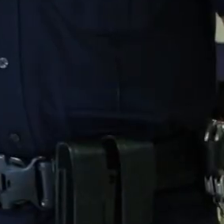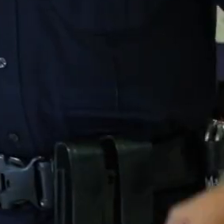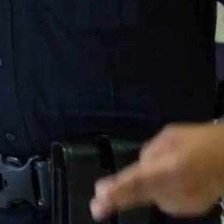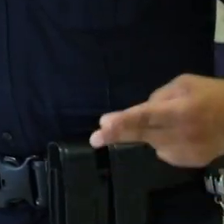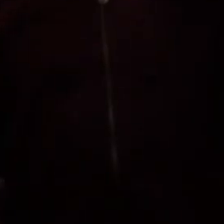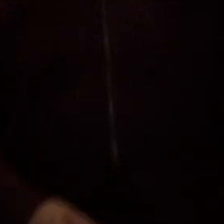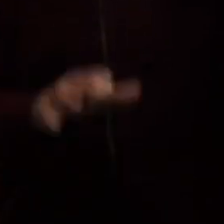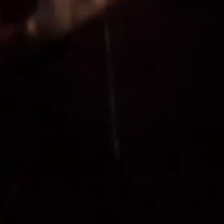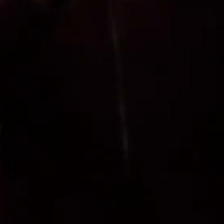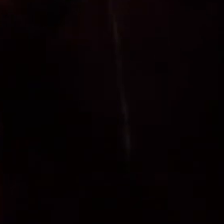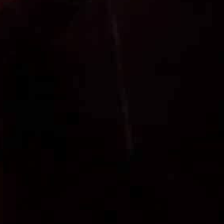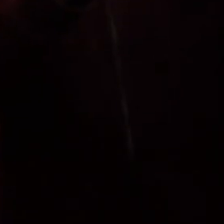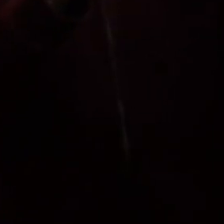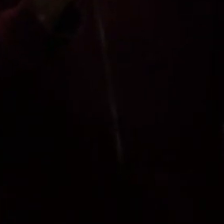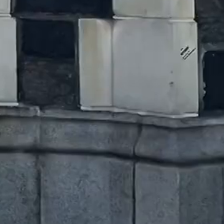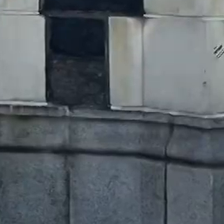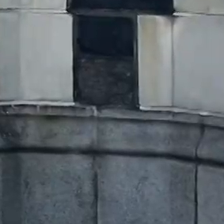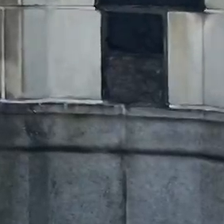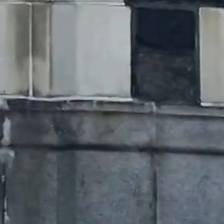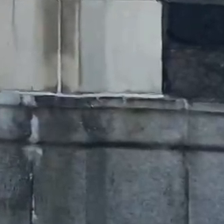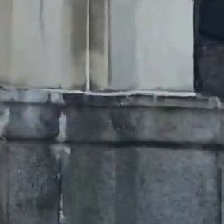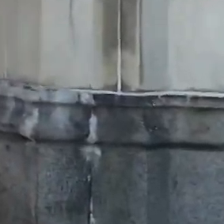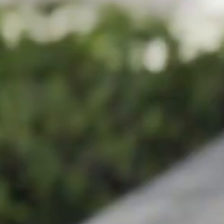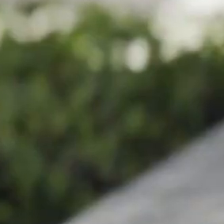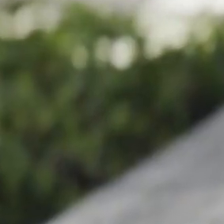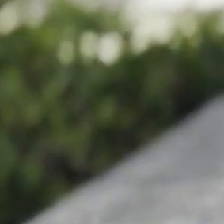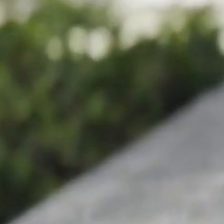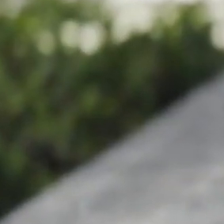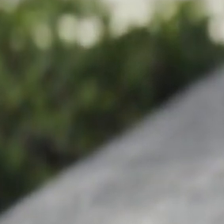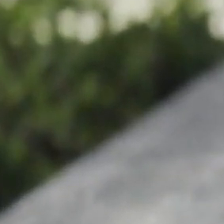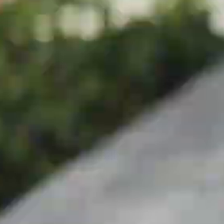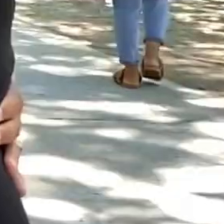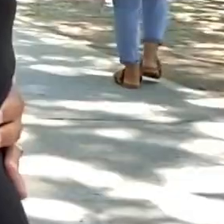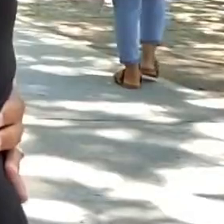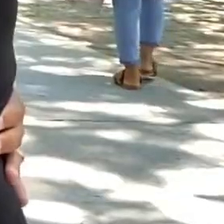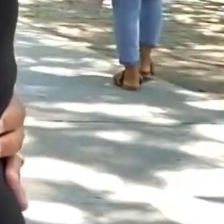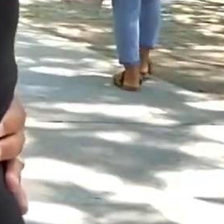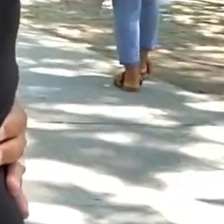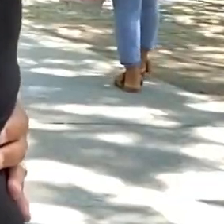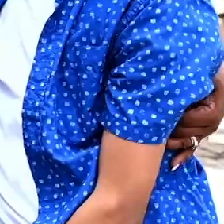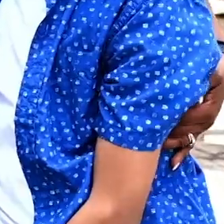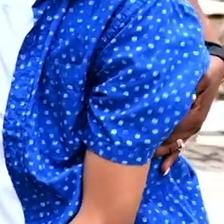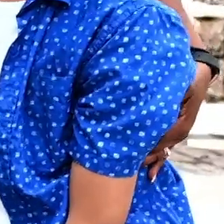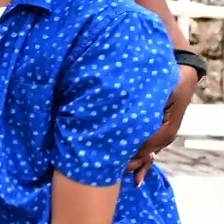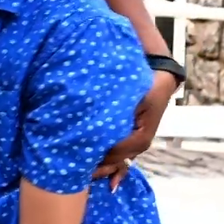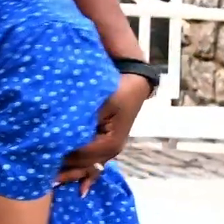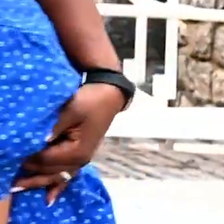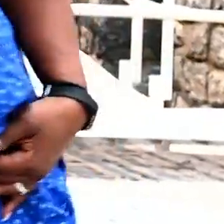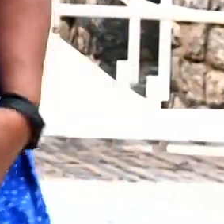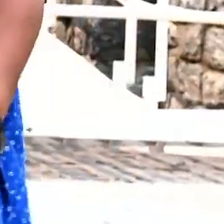We are grocery store workers. >> We are parents. We are children of immigrants. We are immigrants ourselves.